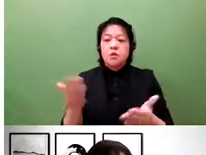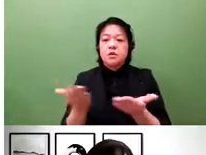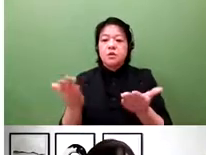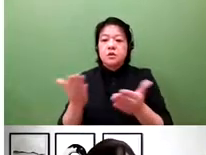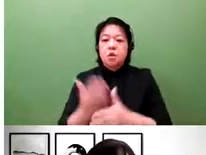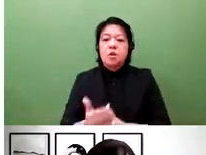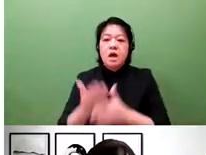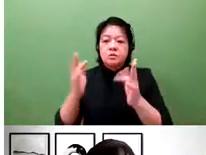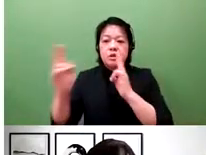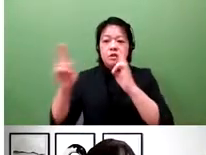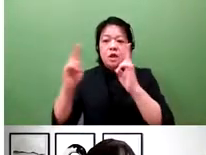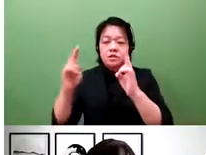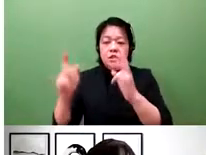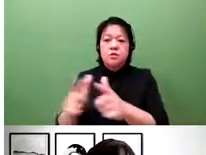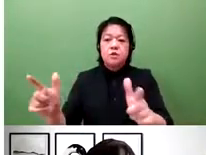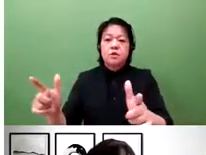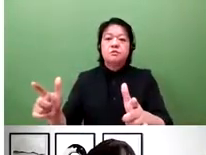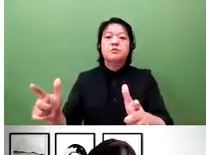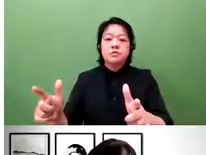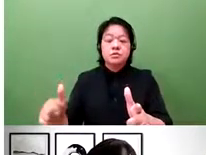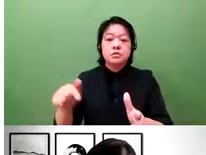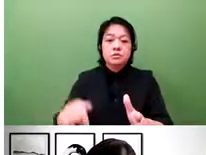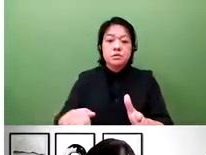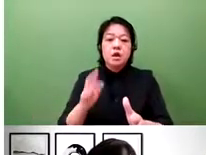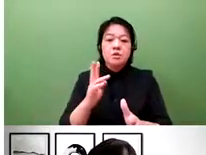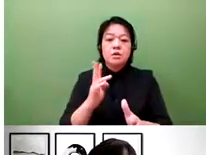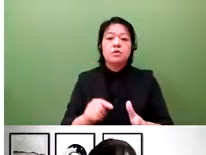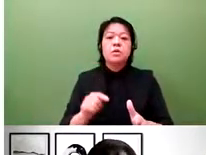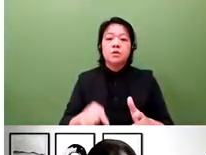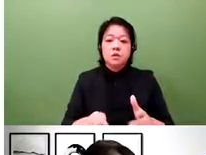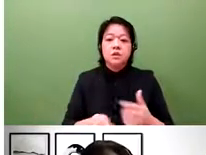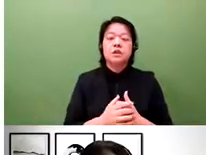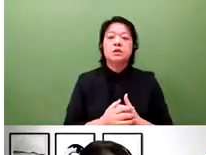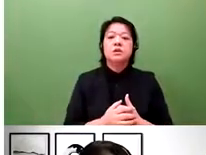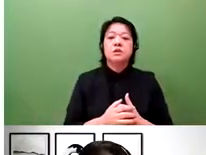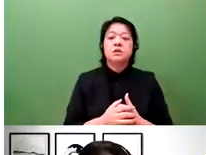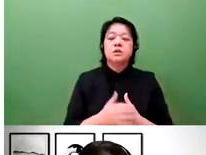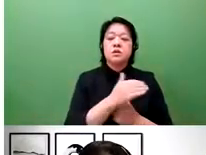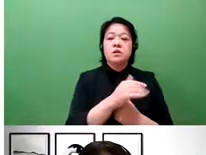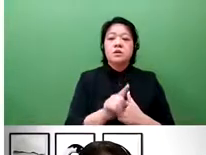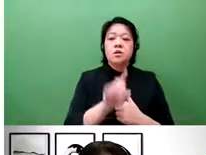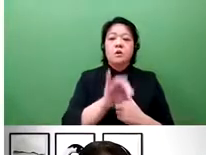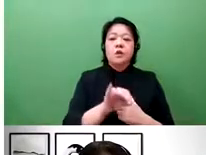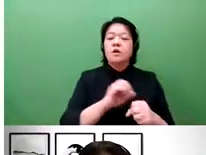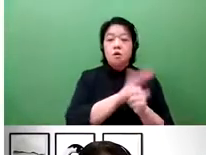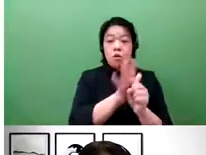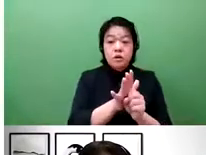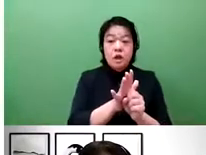have come into the picture. And as you can see here, these represent the picture.